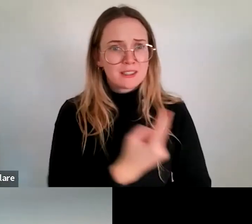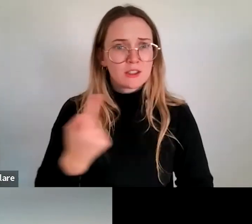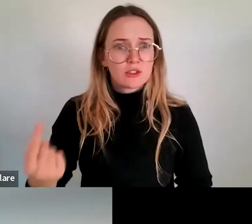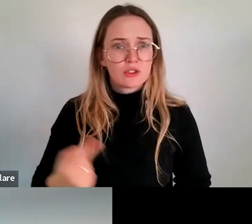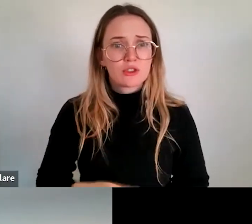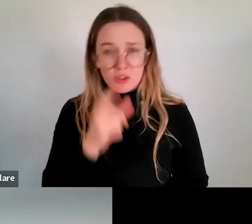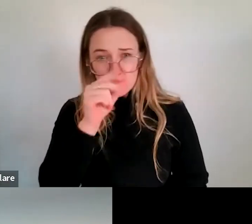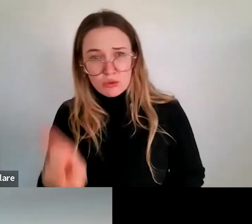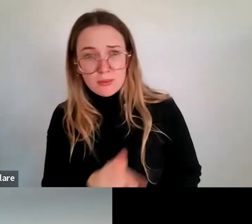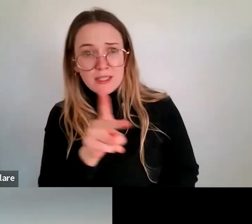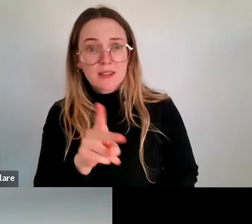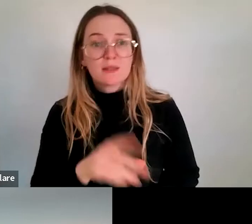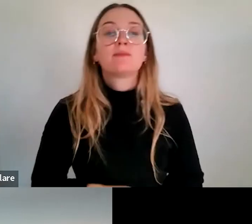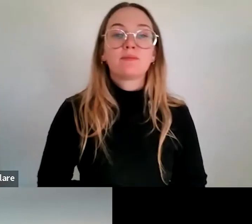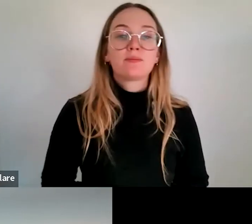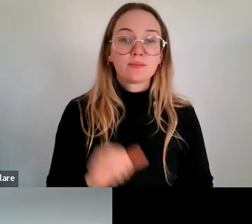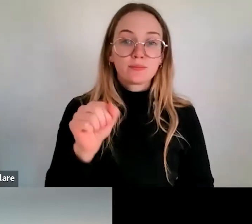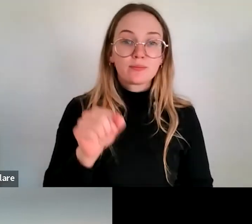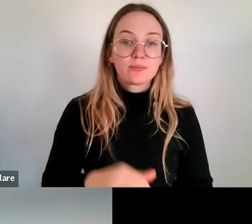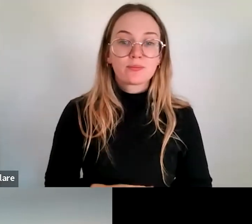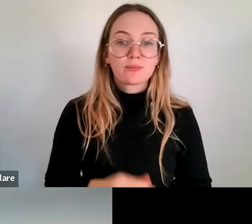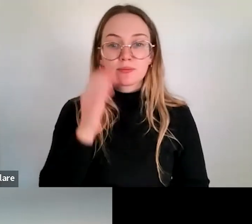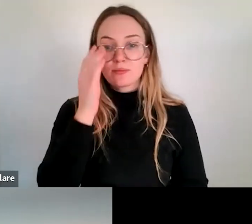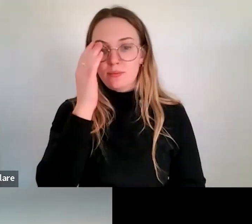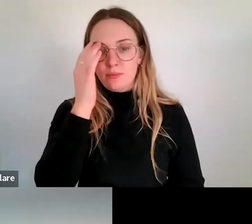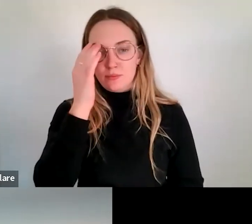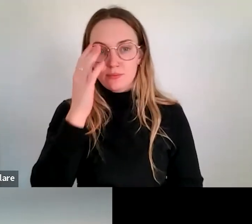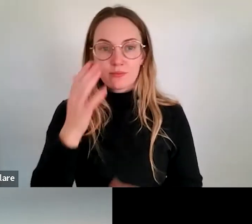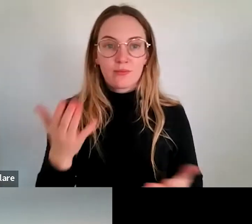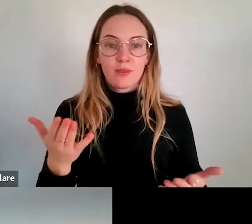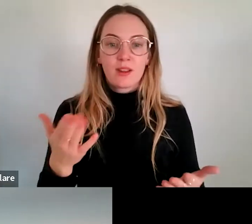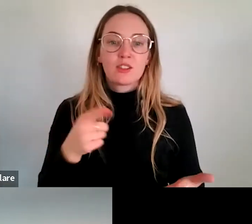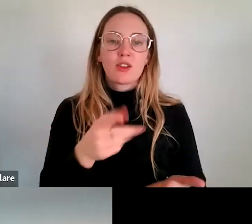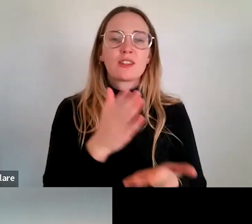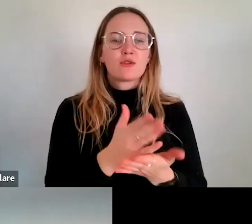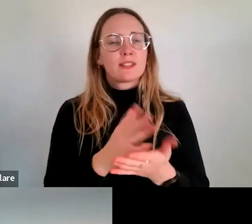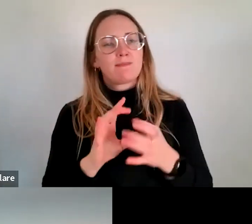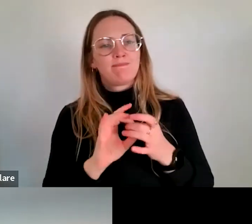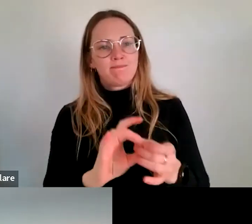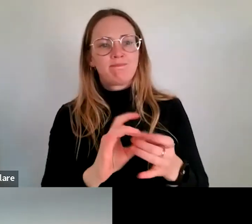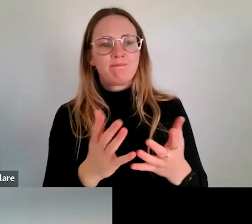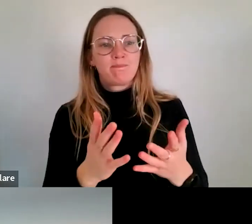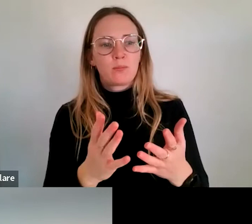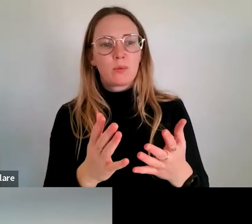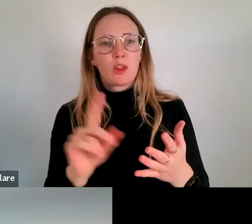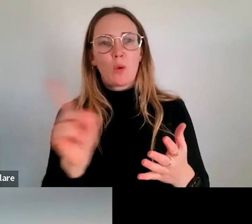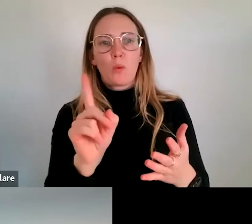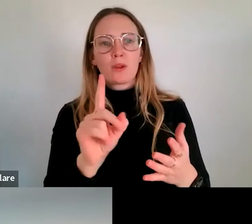Yeah, look, I guess this feeds into a bigger comments about the suite of activity, you know, that